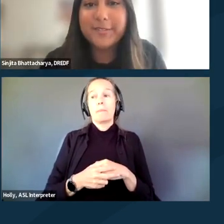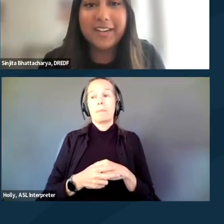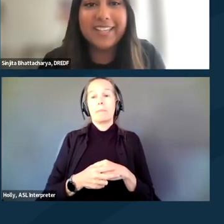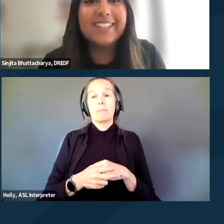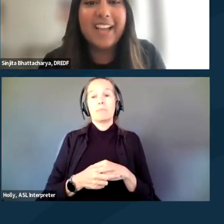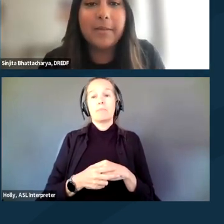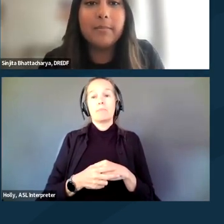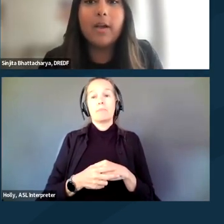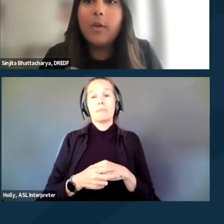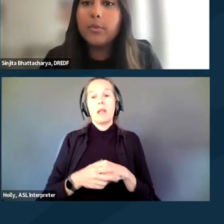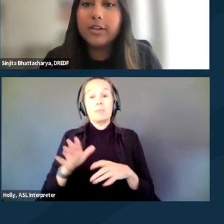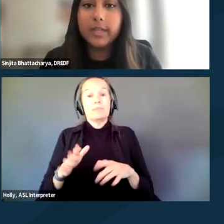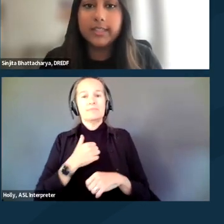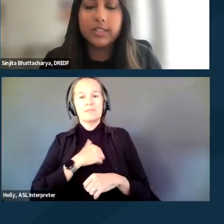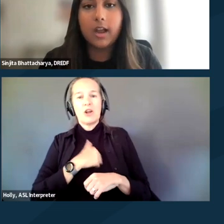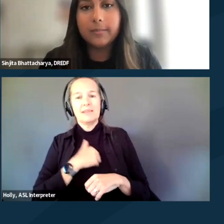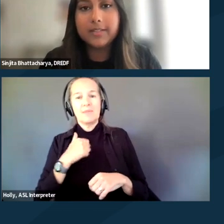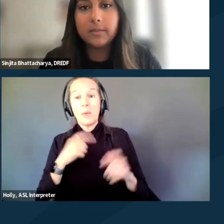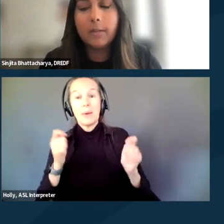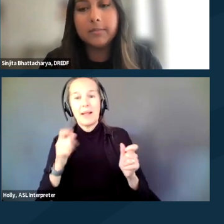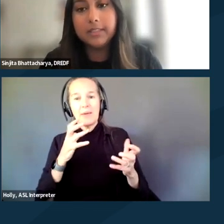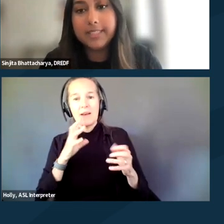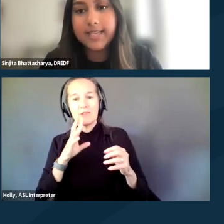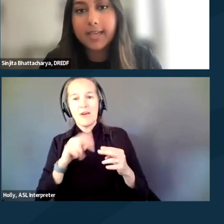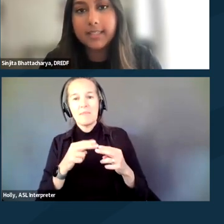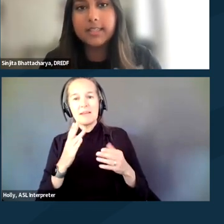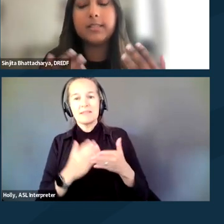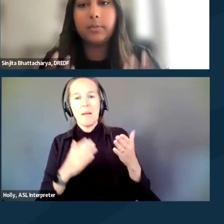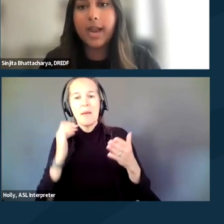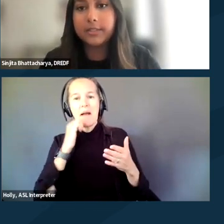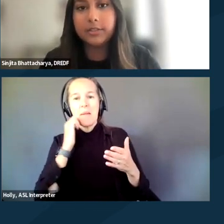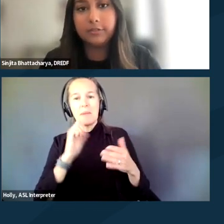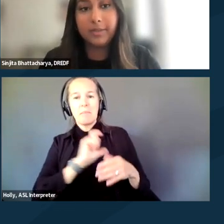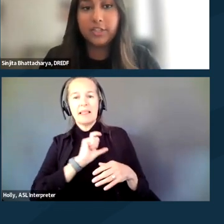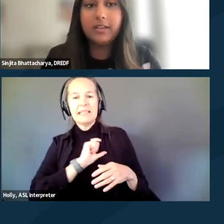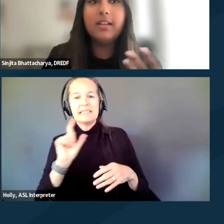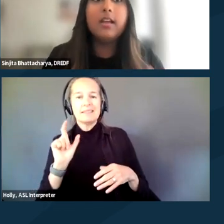Sorry. We wanna quickly just talk about some common police tactics and some practical information